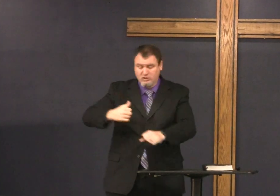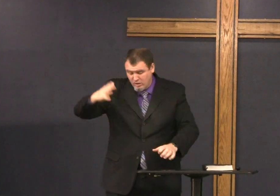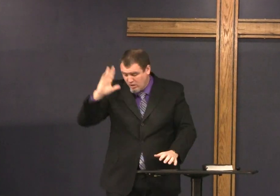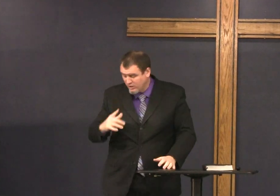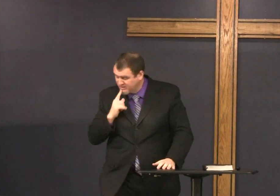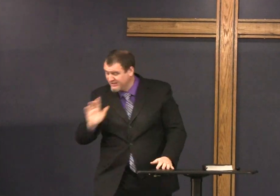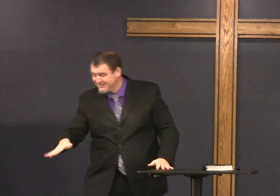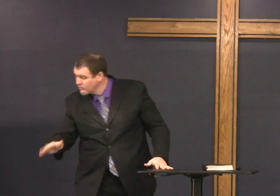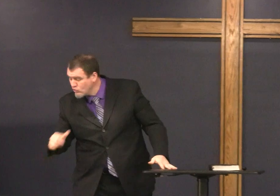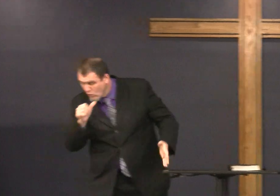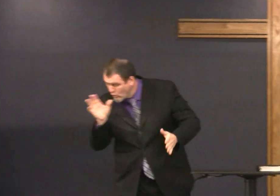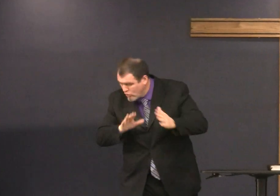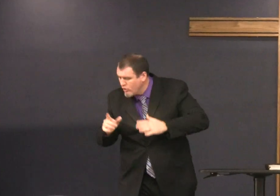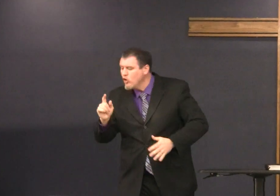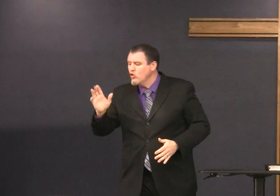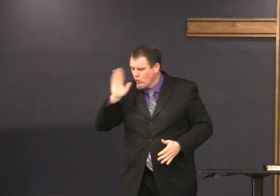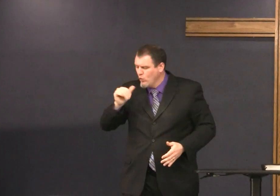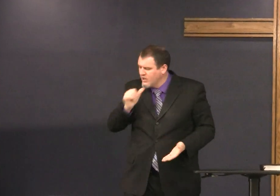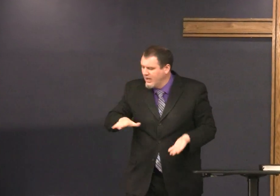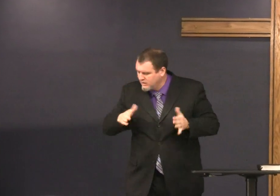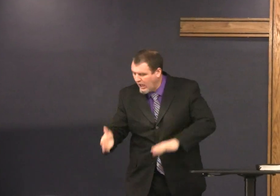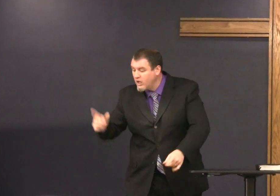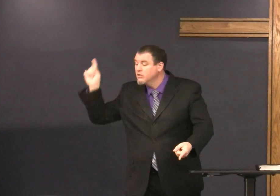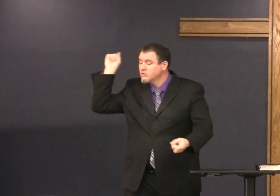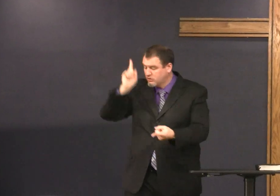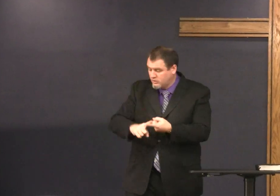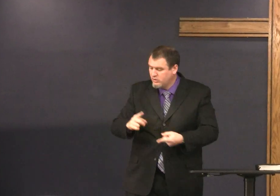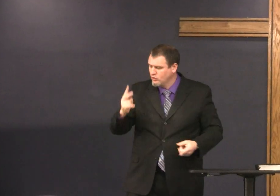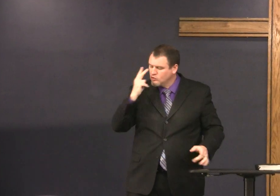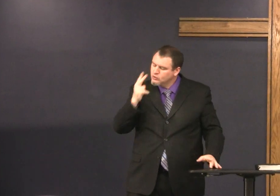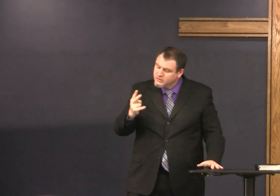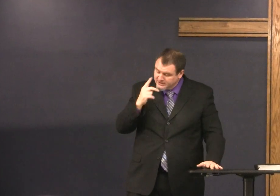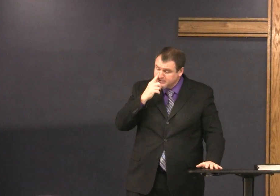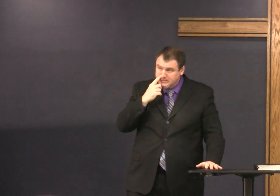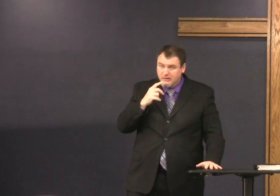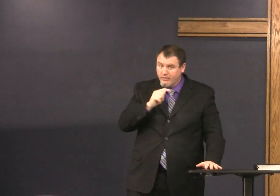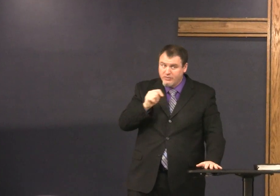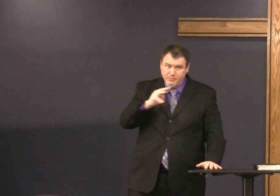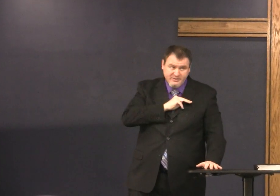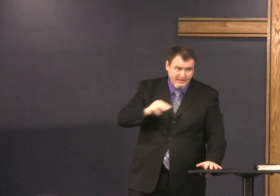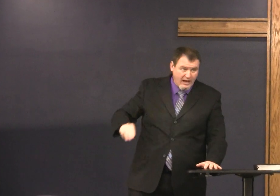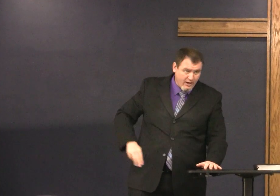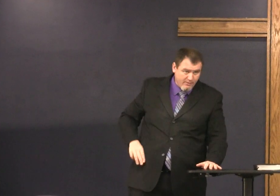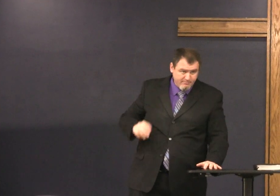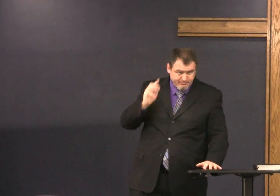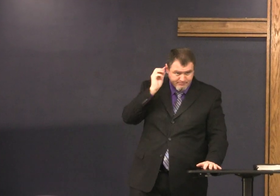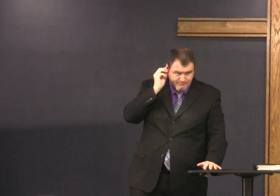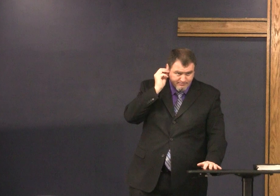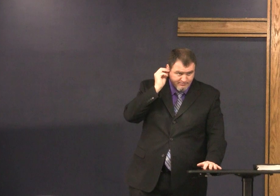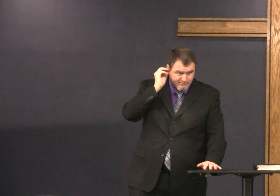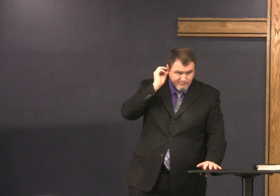so he was in service to the Lord for years and God promised him that he would not die until he saw the Messiah